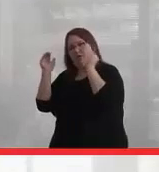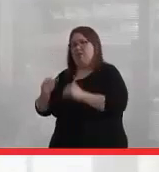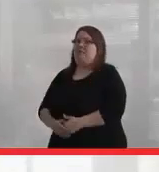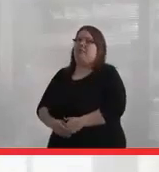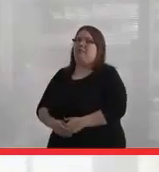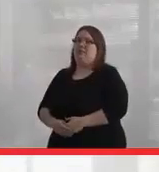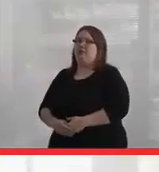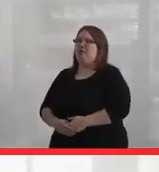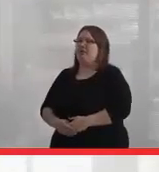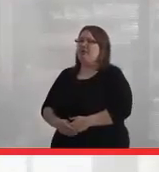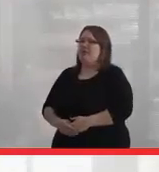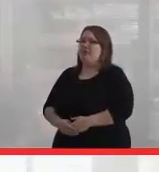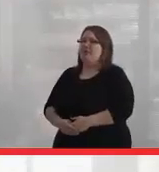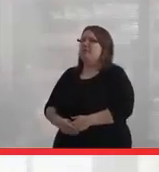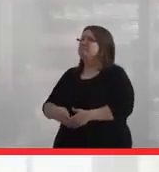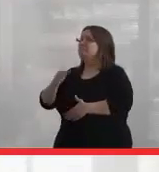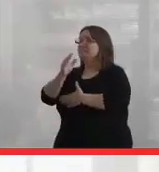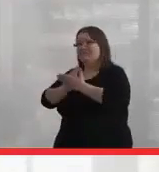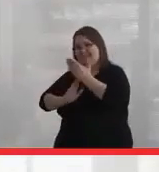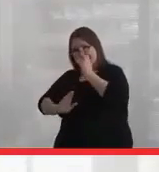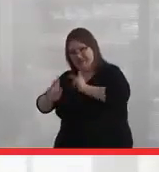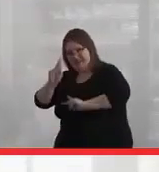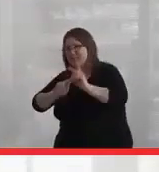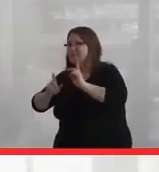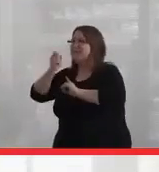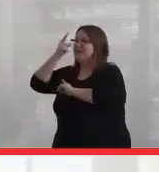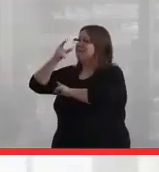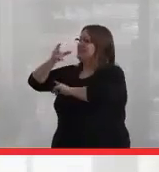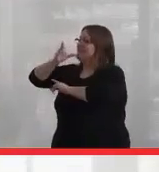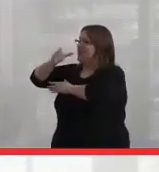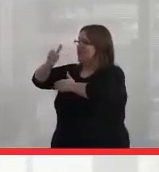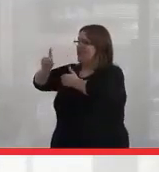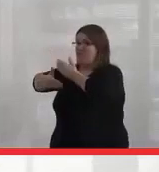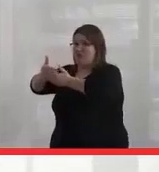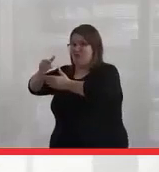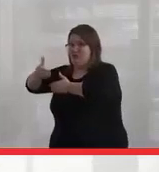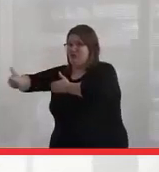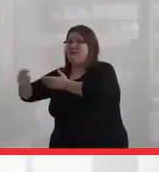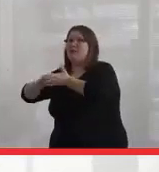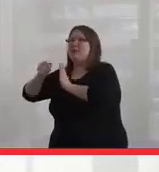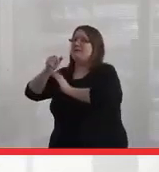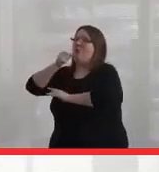And there have been people who have understood our matriarchy to be that the women are the boss. We kind of are, but--